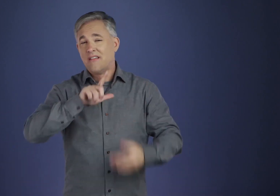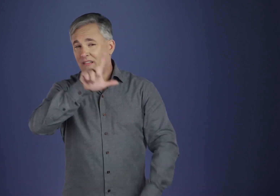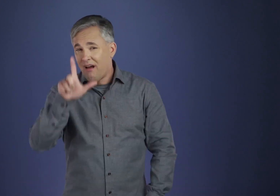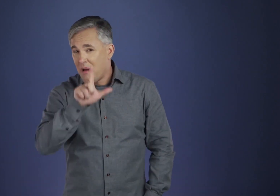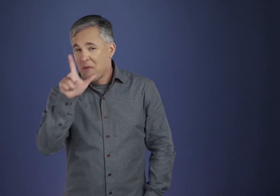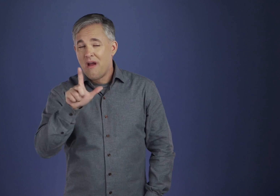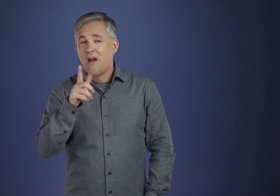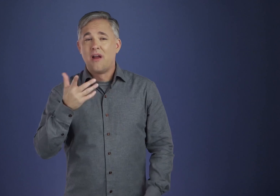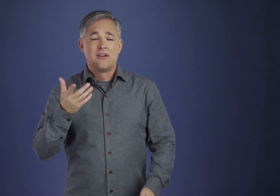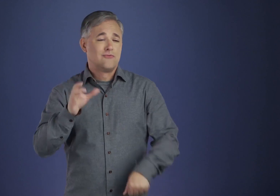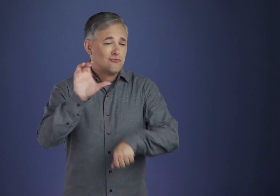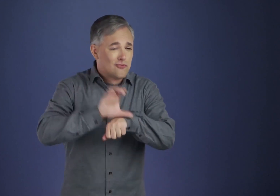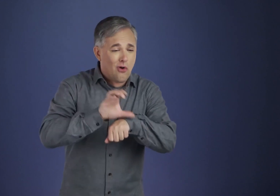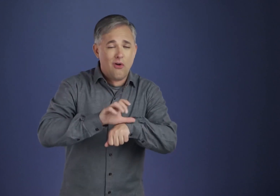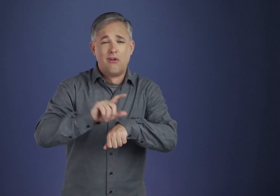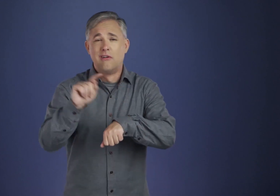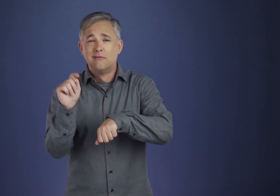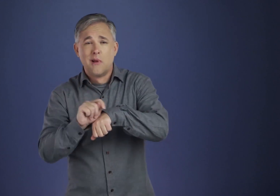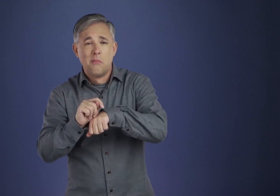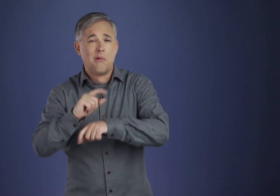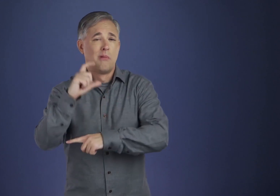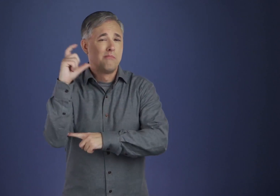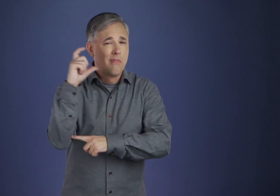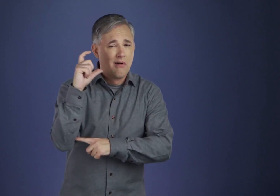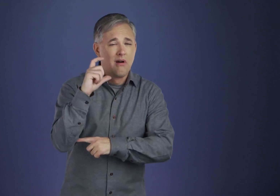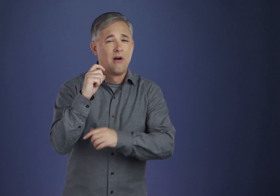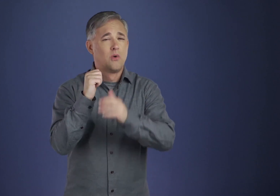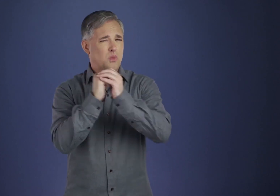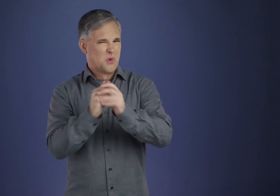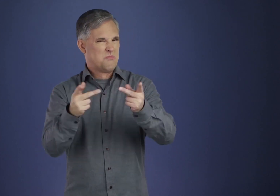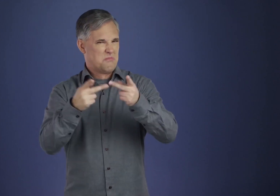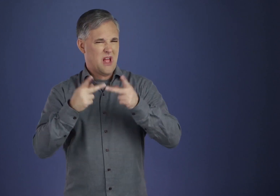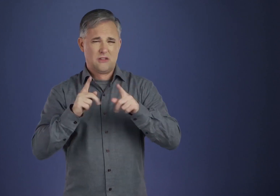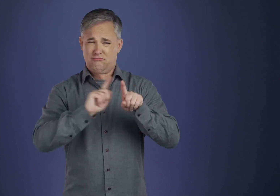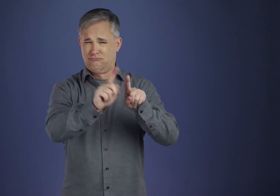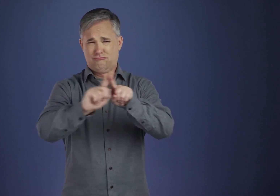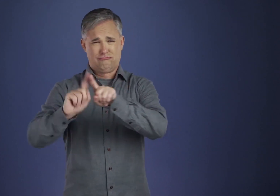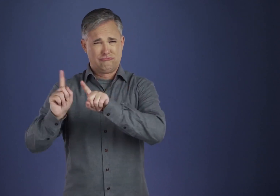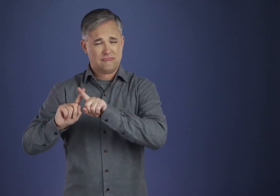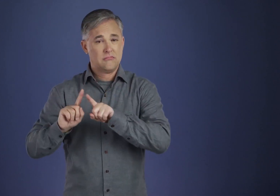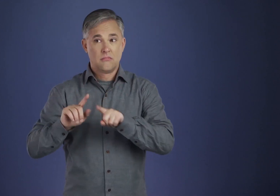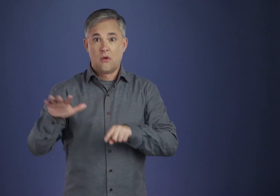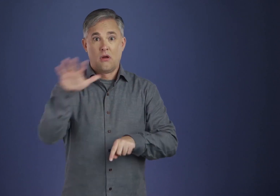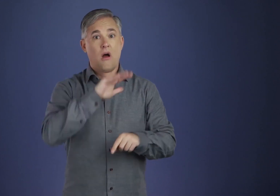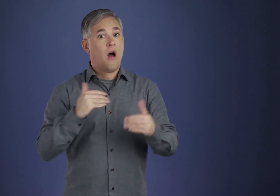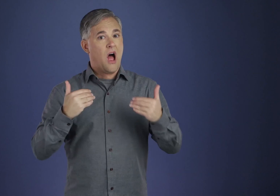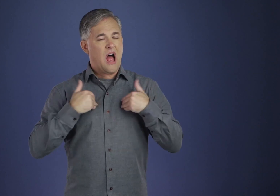The world's libraries and places of worship are a treasure trove for all seekers.